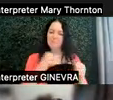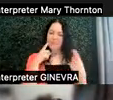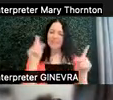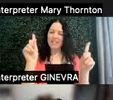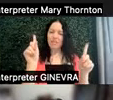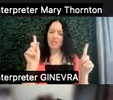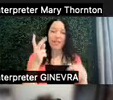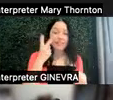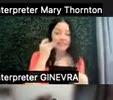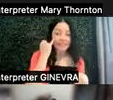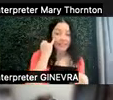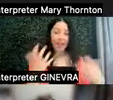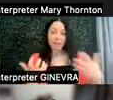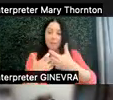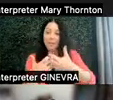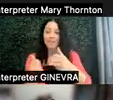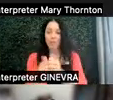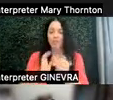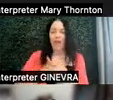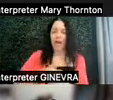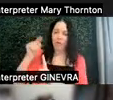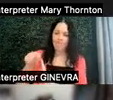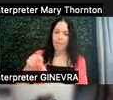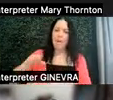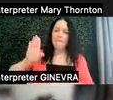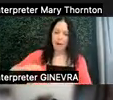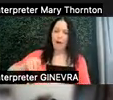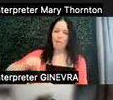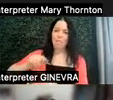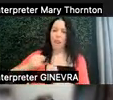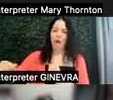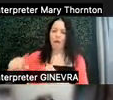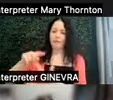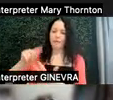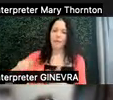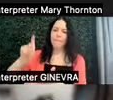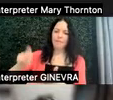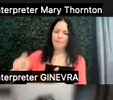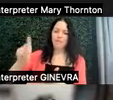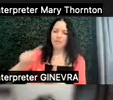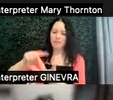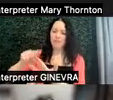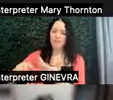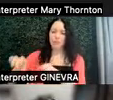our, essentially, bottom lines. So, again, these strategies can be applied in a one